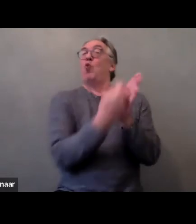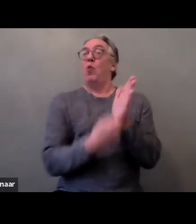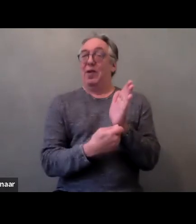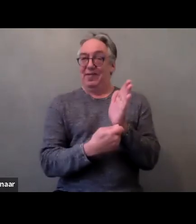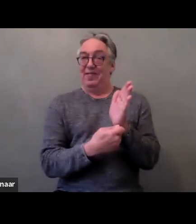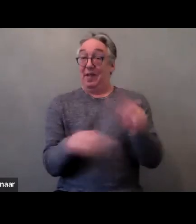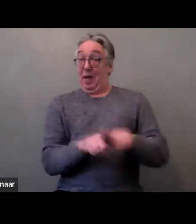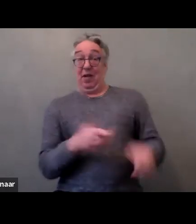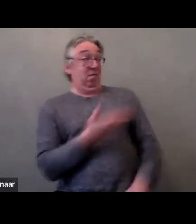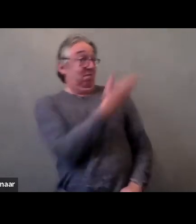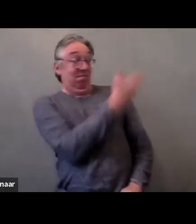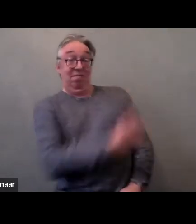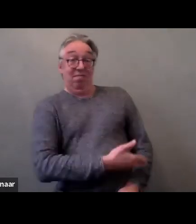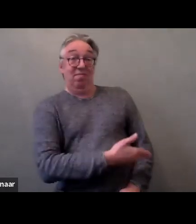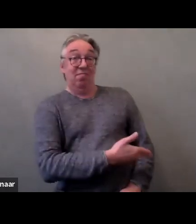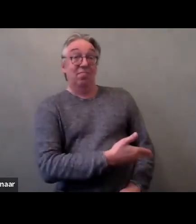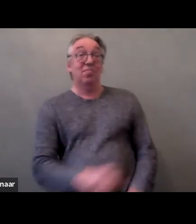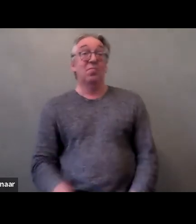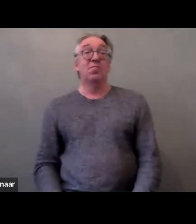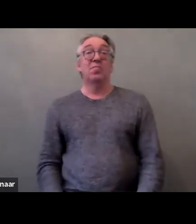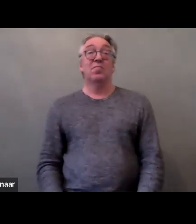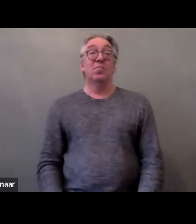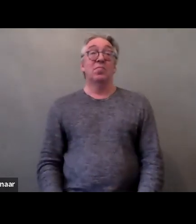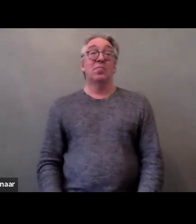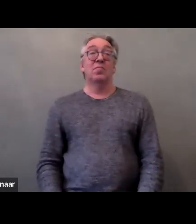even though there wasn't very much comical, I'm afraid.